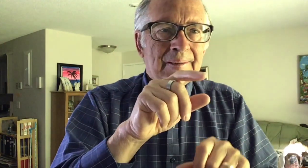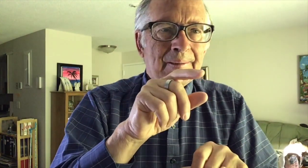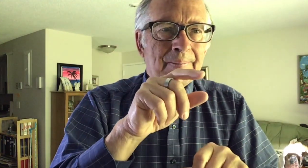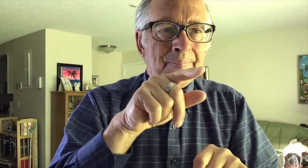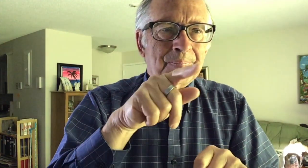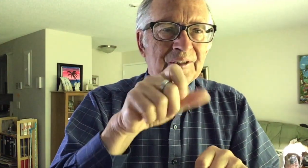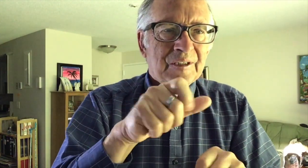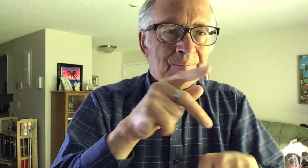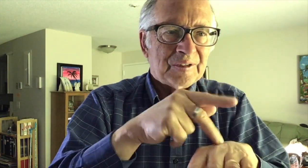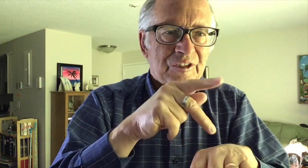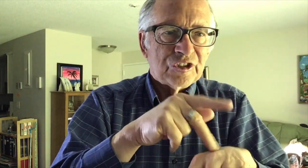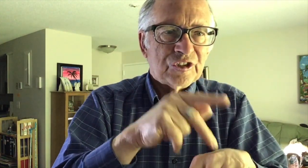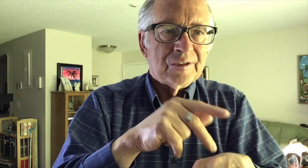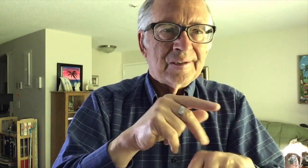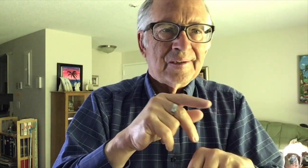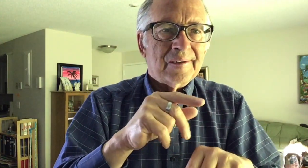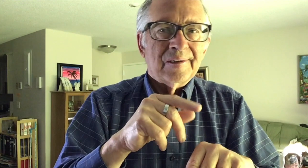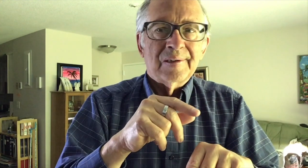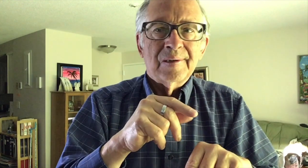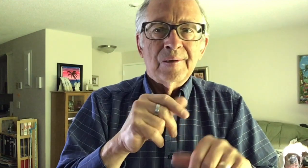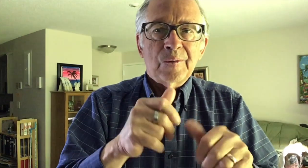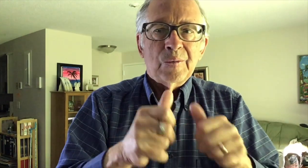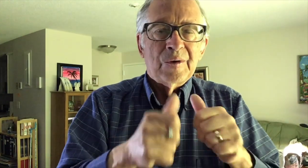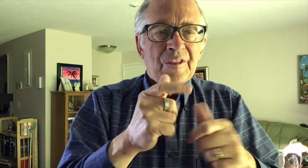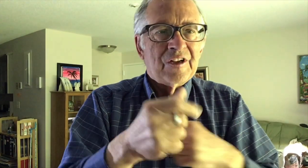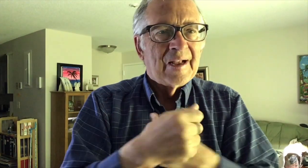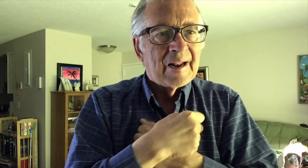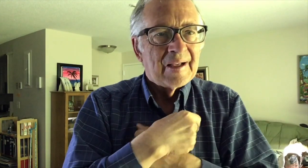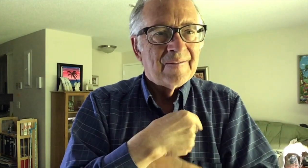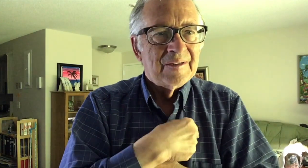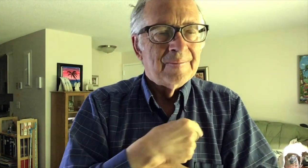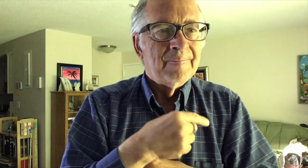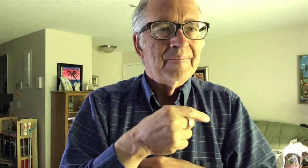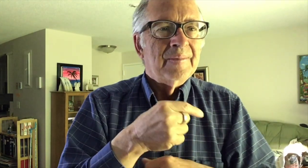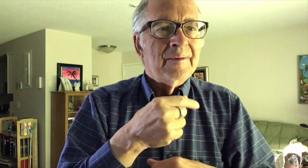But back to Jesus' questioning Peter in the gospel today